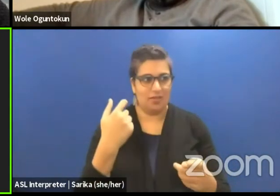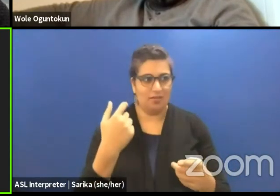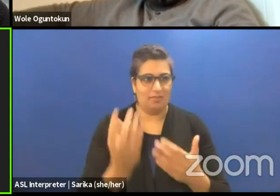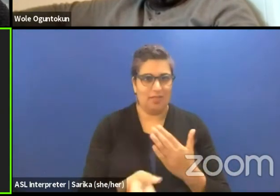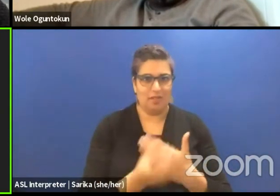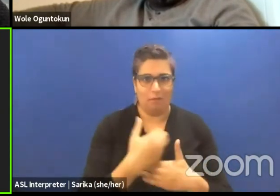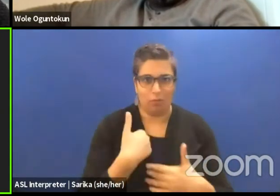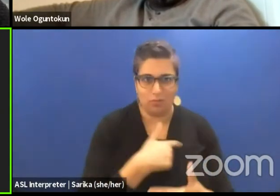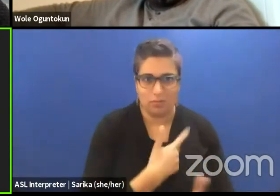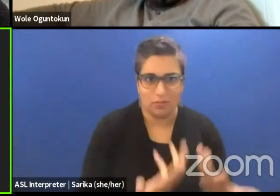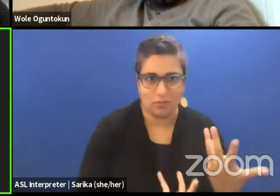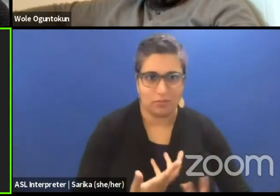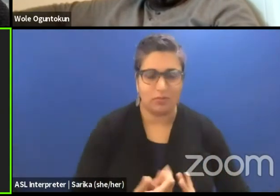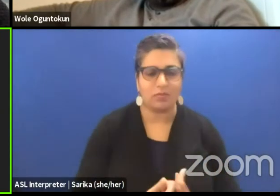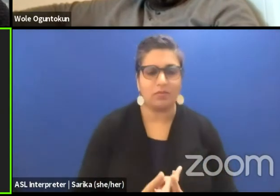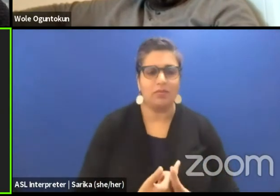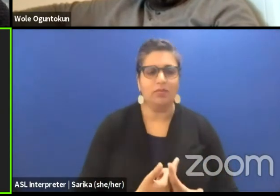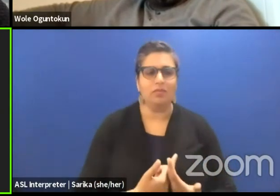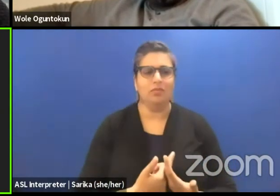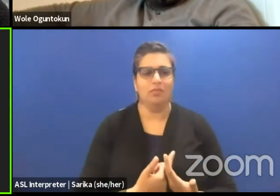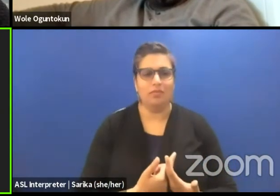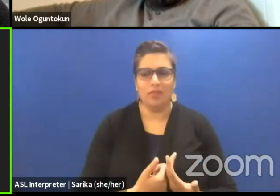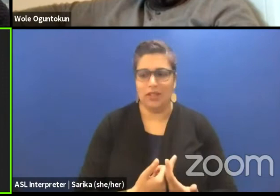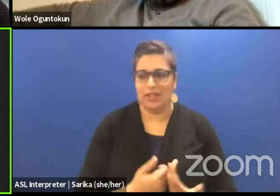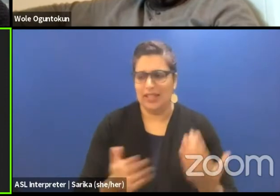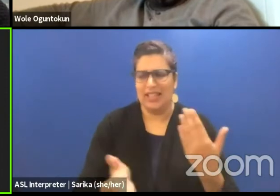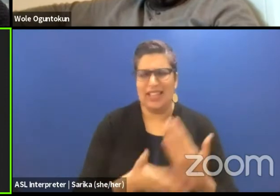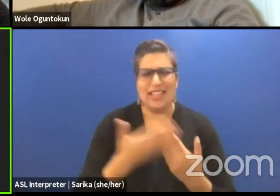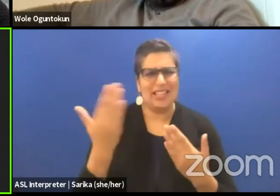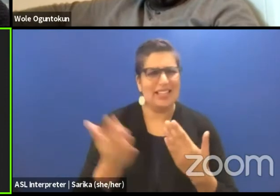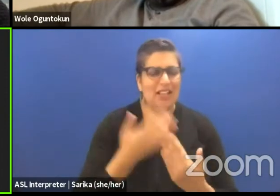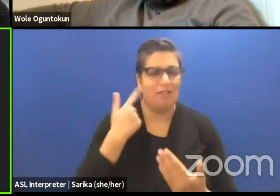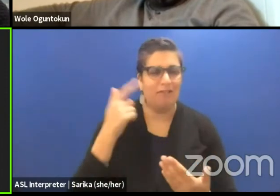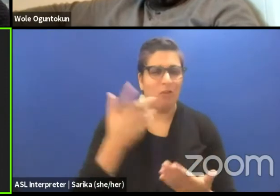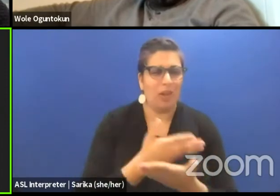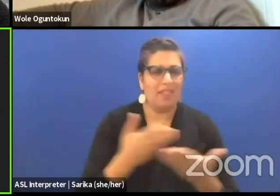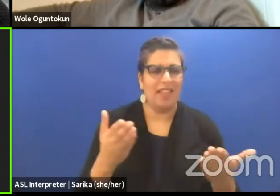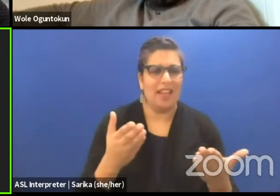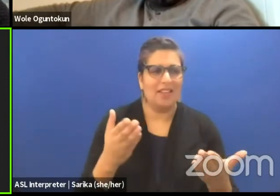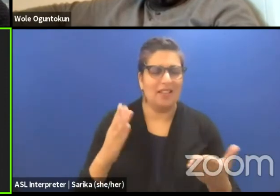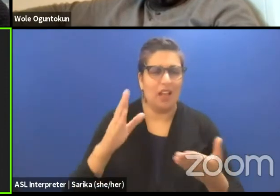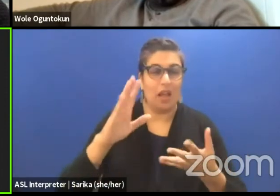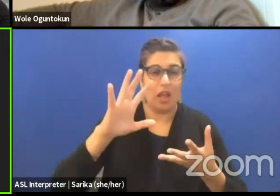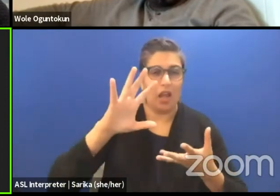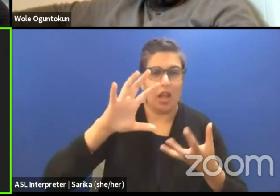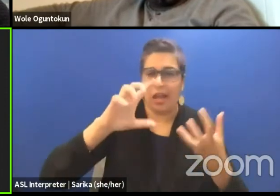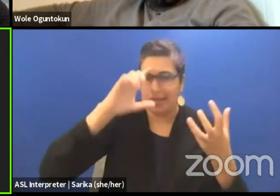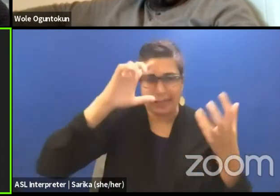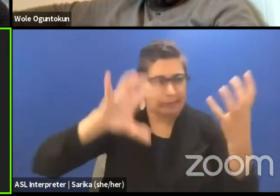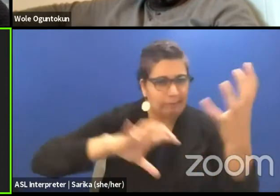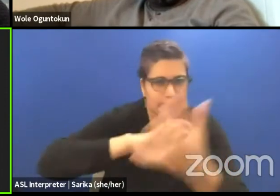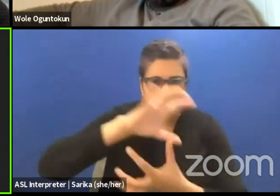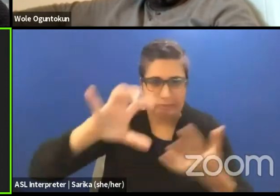and it's so easy for things to be confused. Like Wole was saying it's so easy to think that if you are an African man,